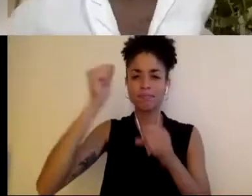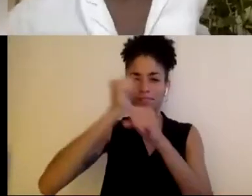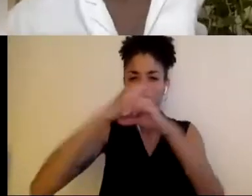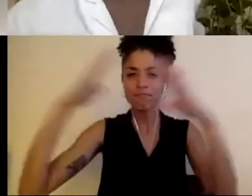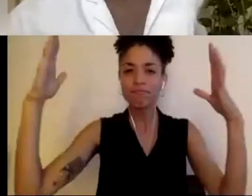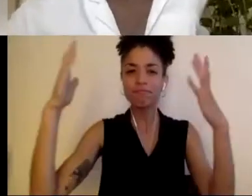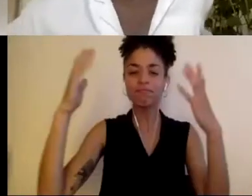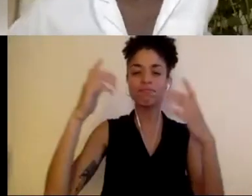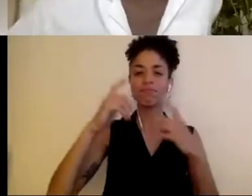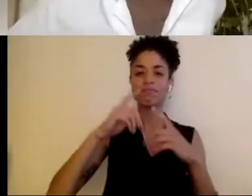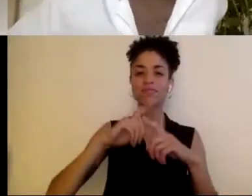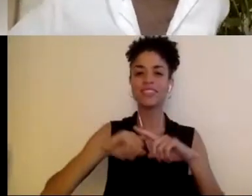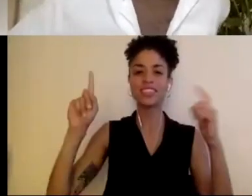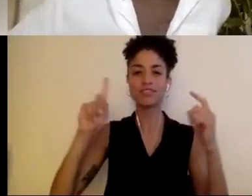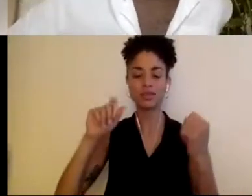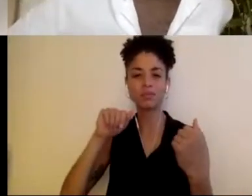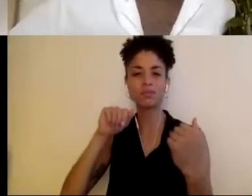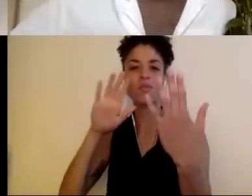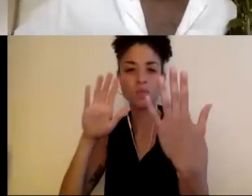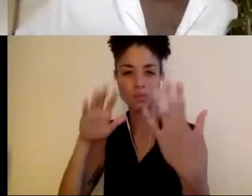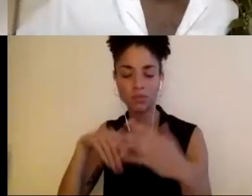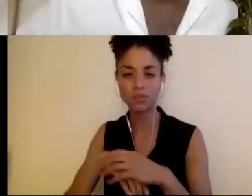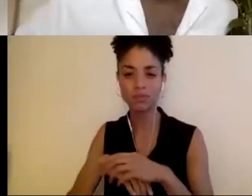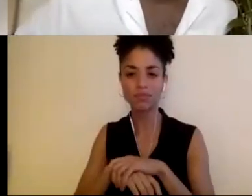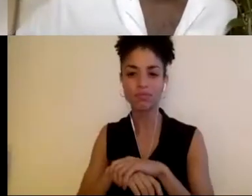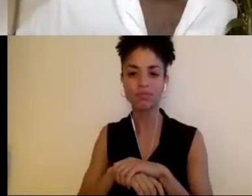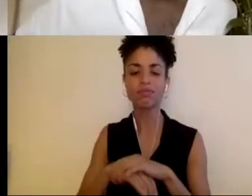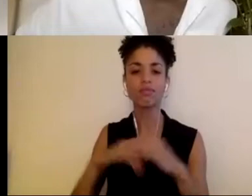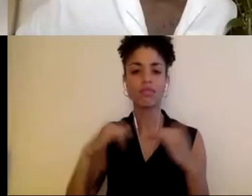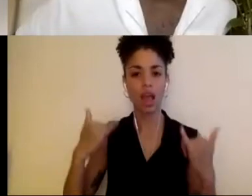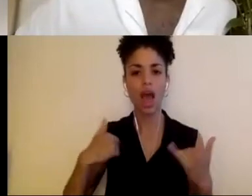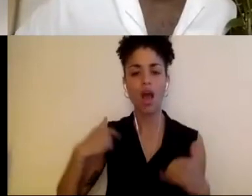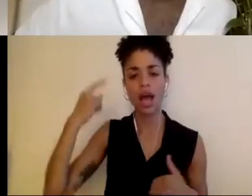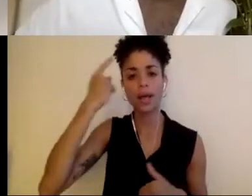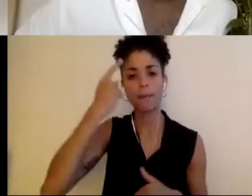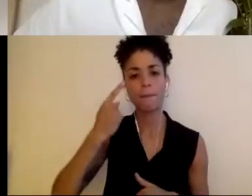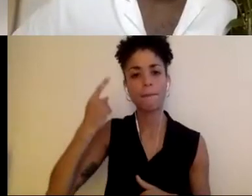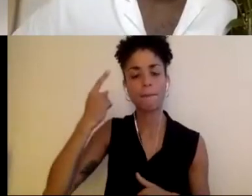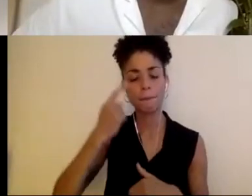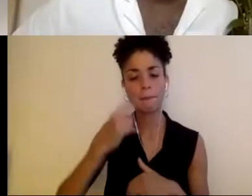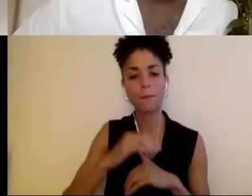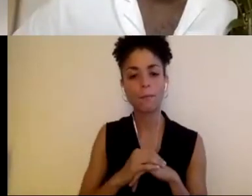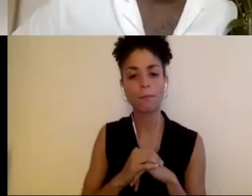Because what I'm considering now as something that institutions can take